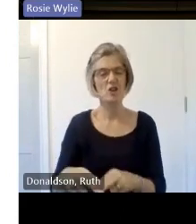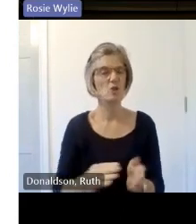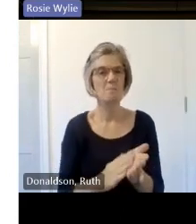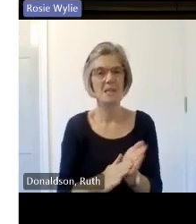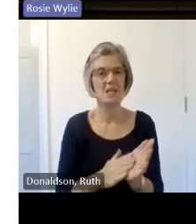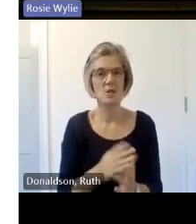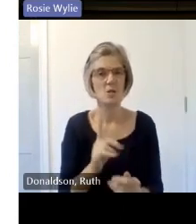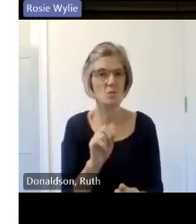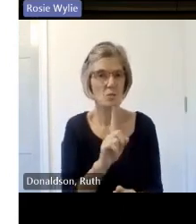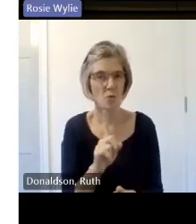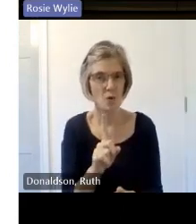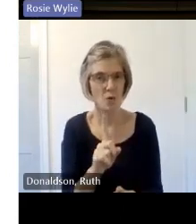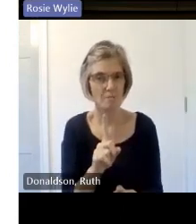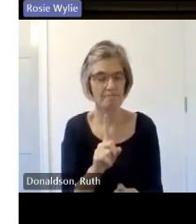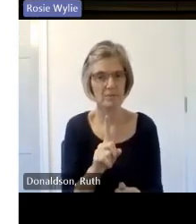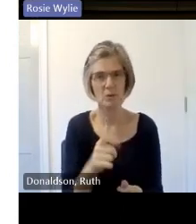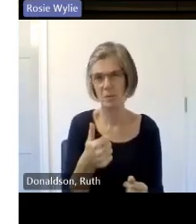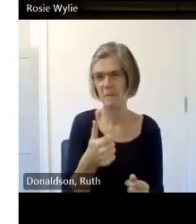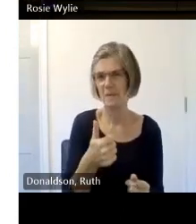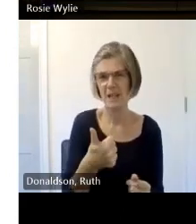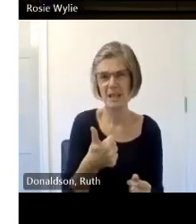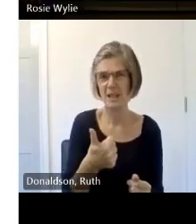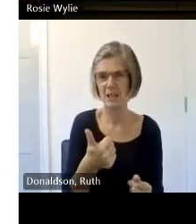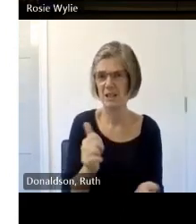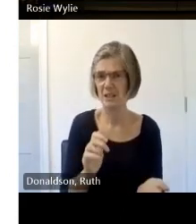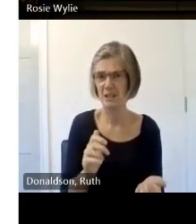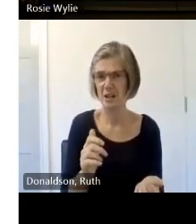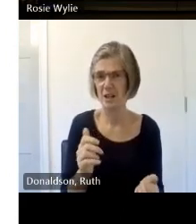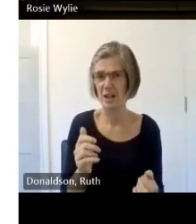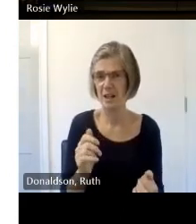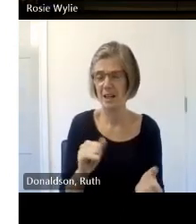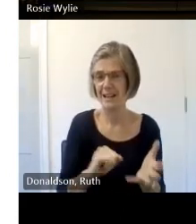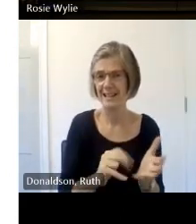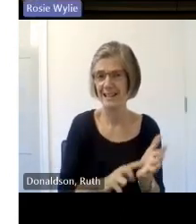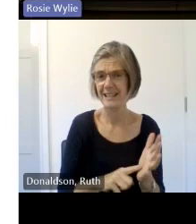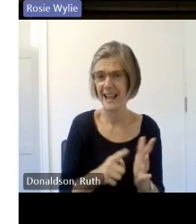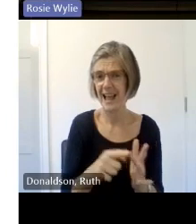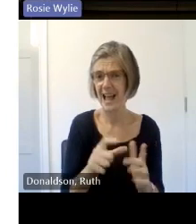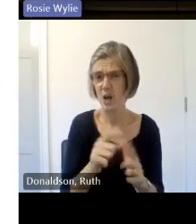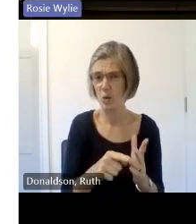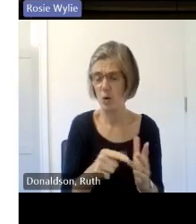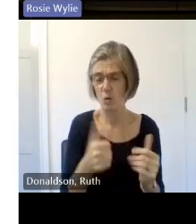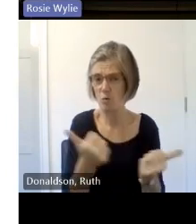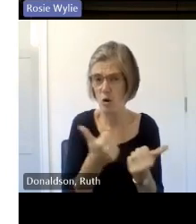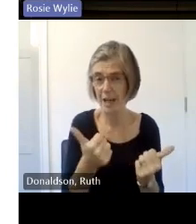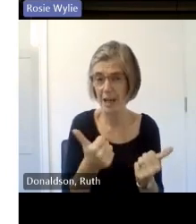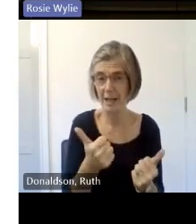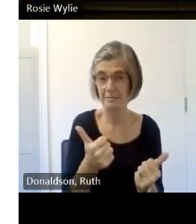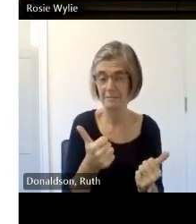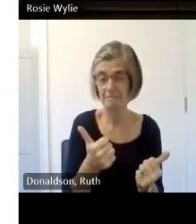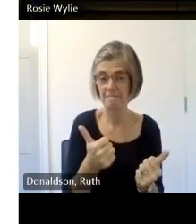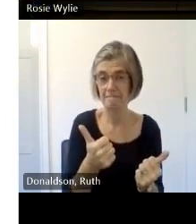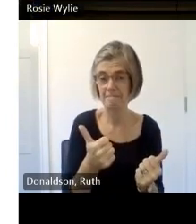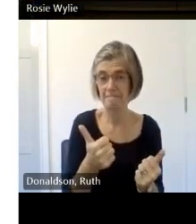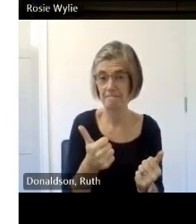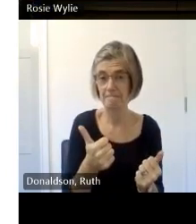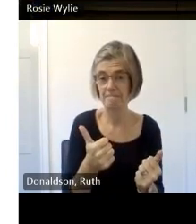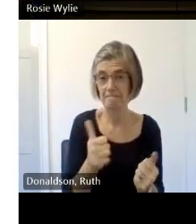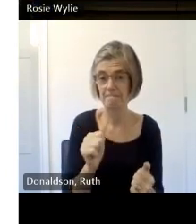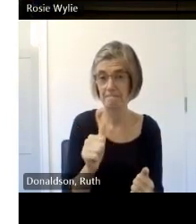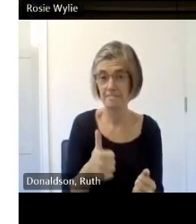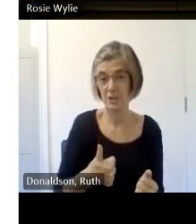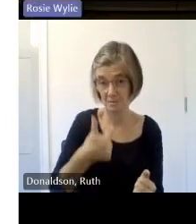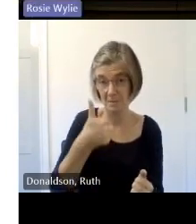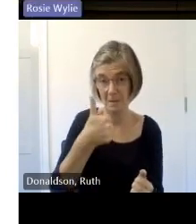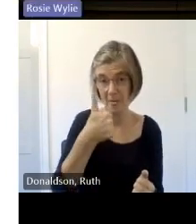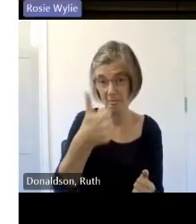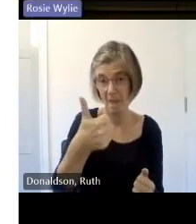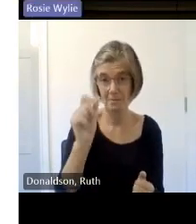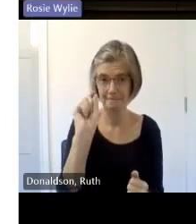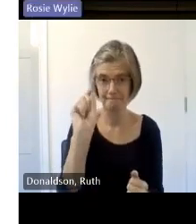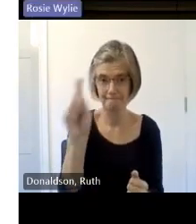slides live I think everybody's concentrating on that okay everyone's concentrating we'll go